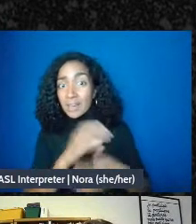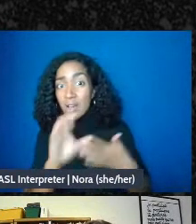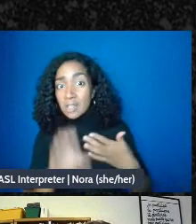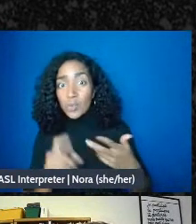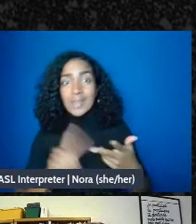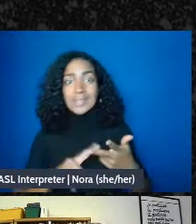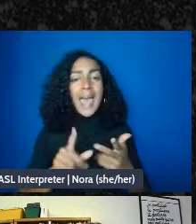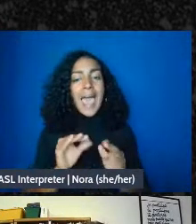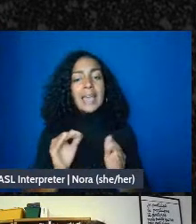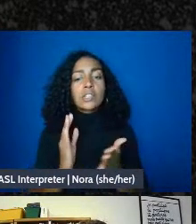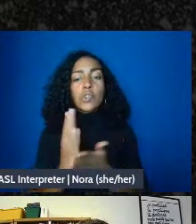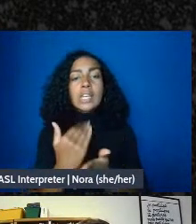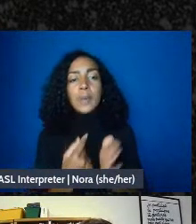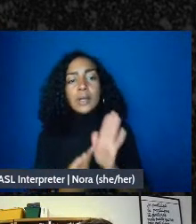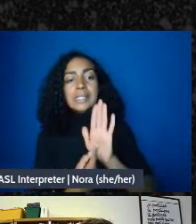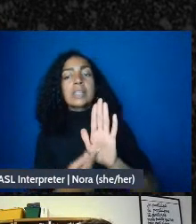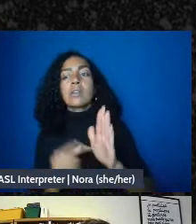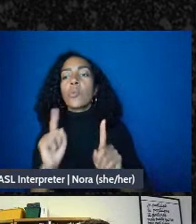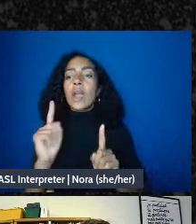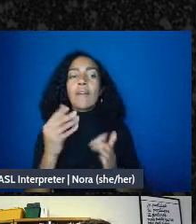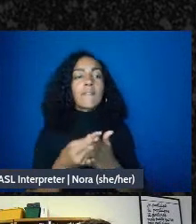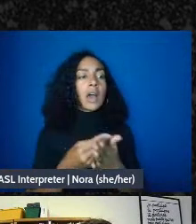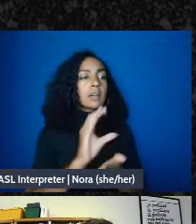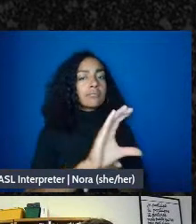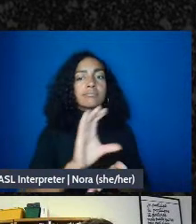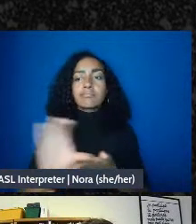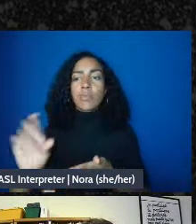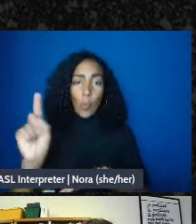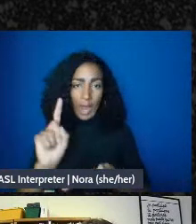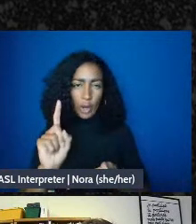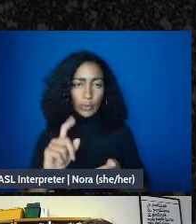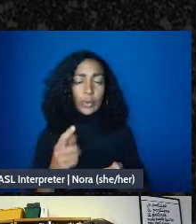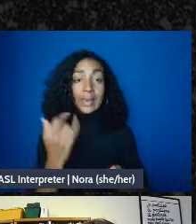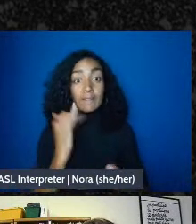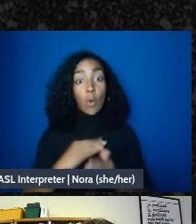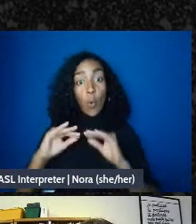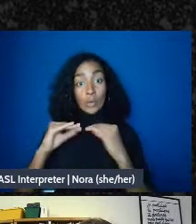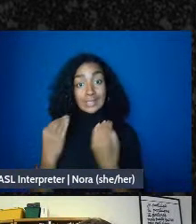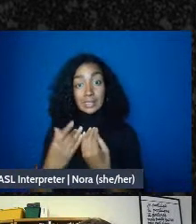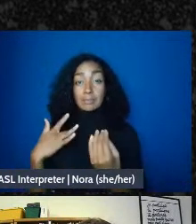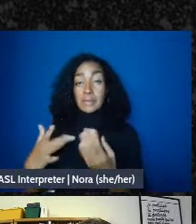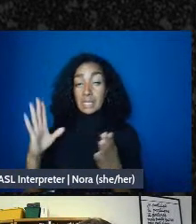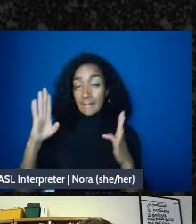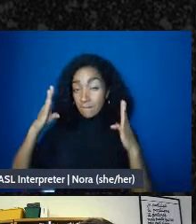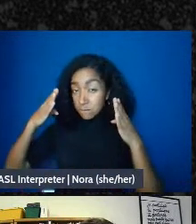if our organization primarily focuses on pushing for change in local government